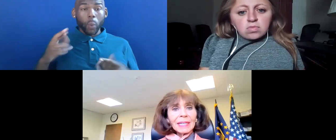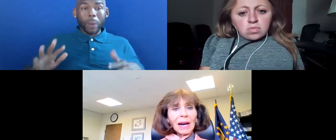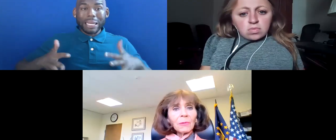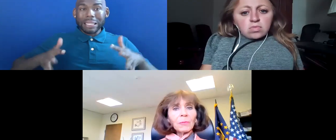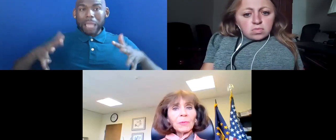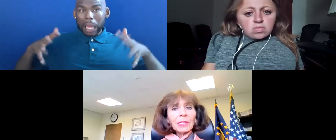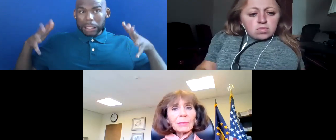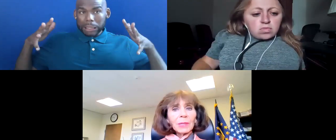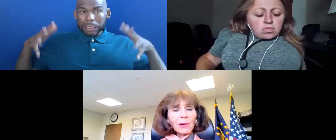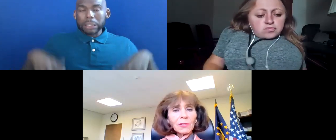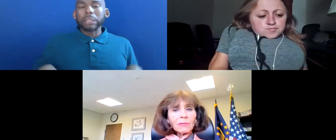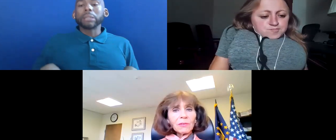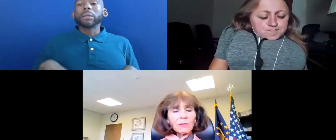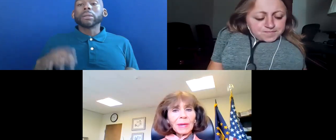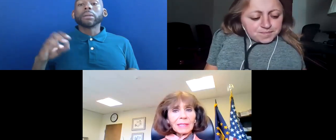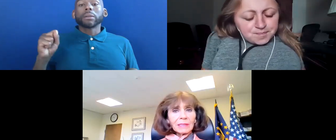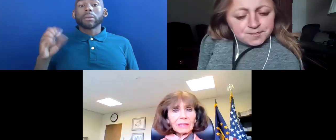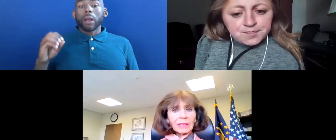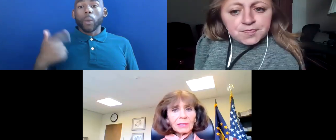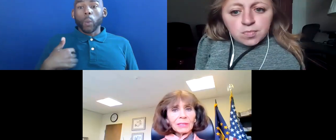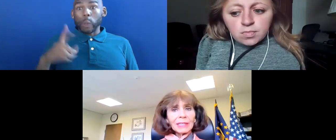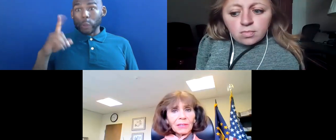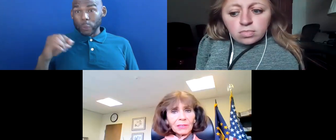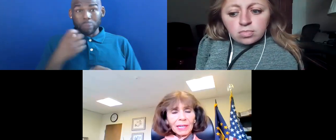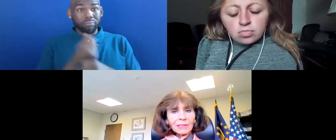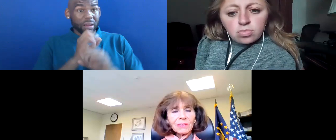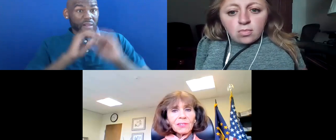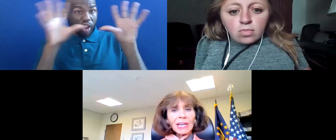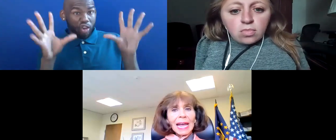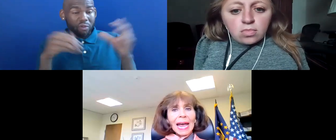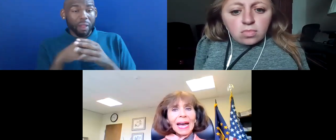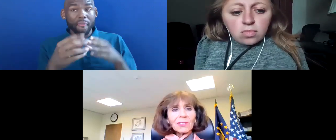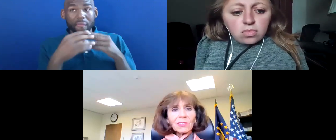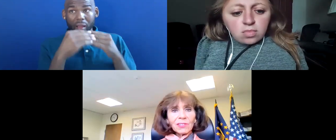NOW, WE ALSO DO MAKE IT CLEAR IN OUR GUIDANCE, AS DOES THE